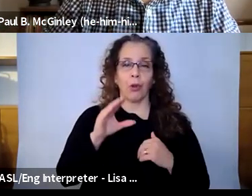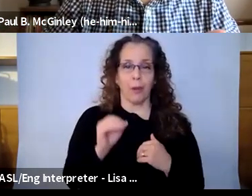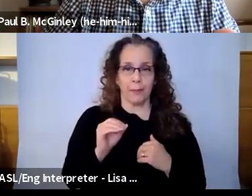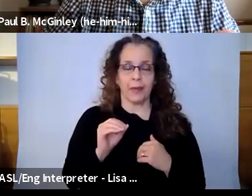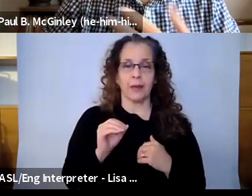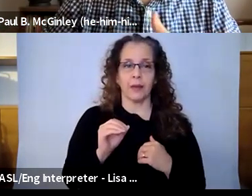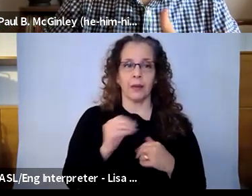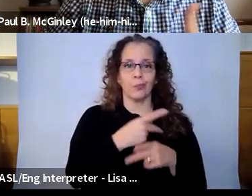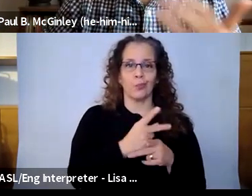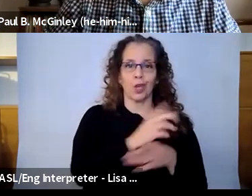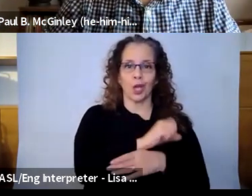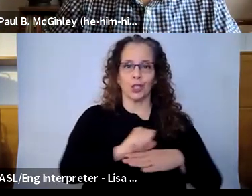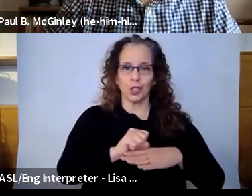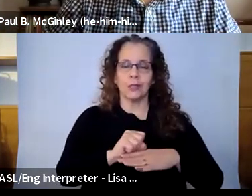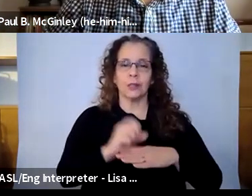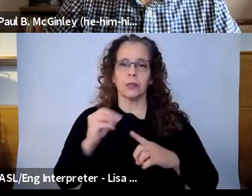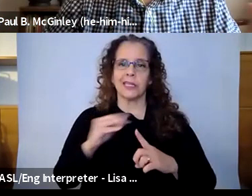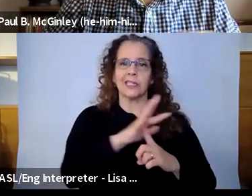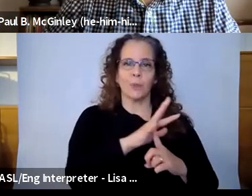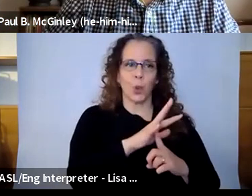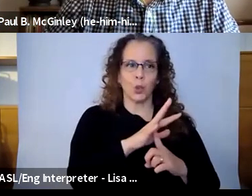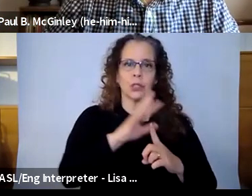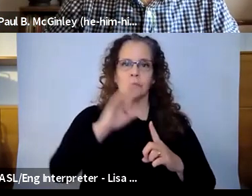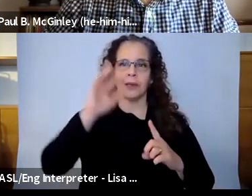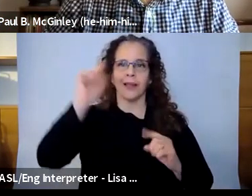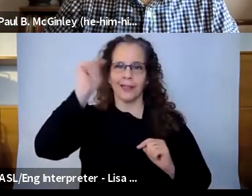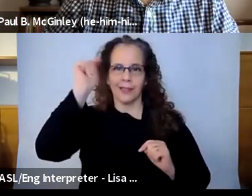exposure, and experiential theater projects. So we've been